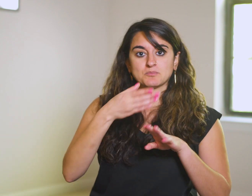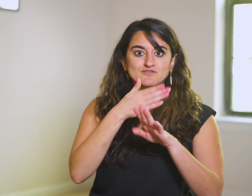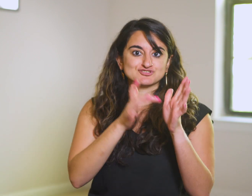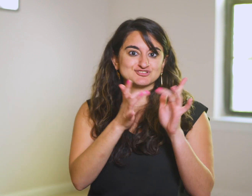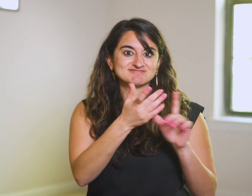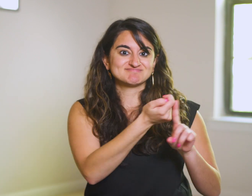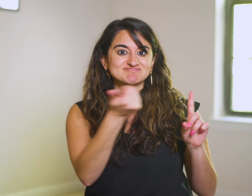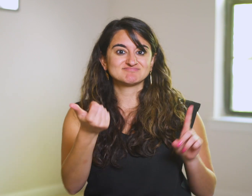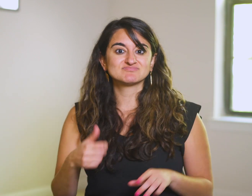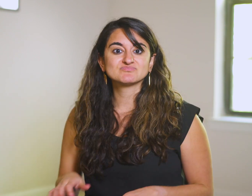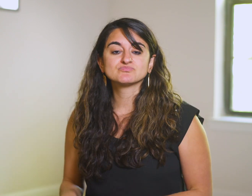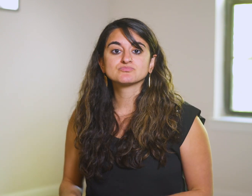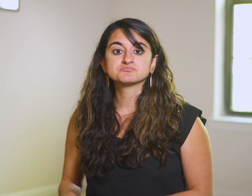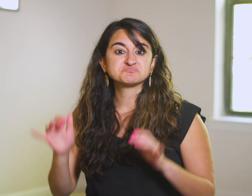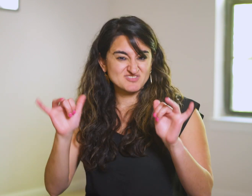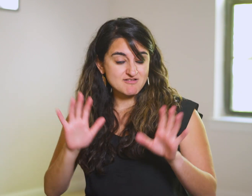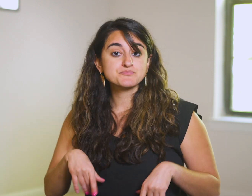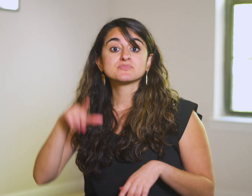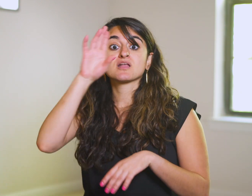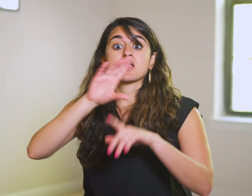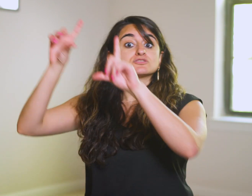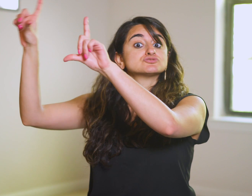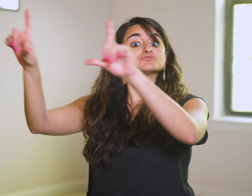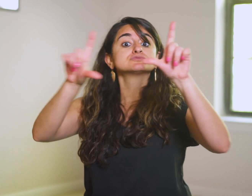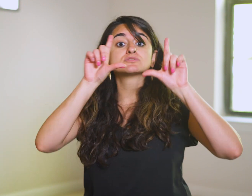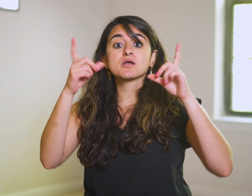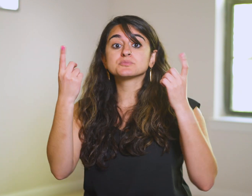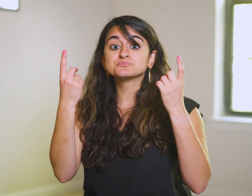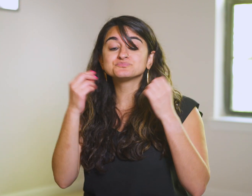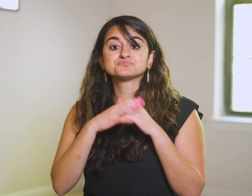before Jesus cast them out. The God Shot: